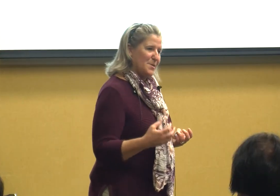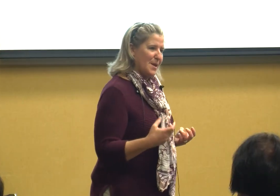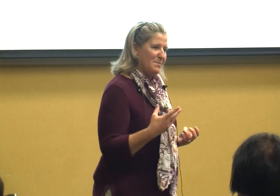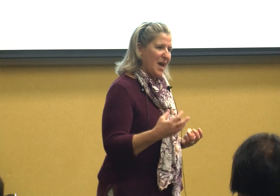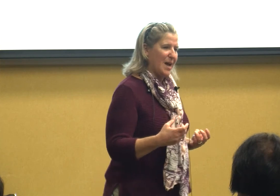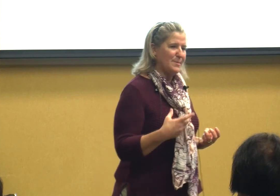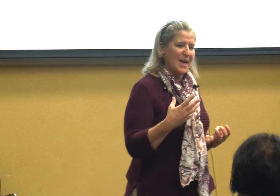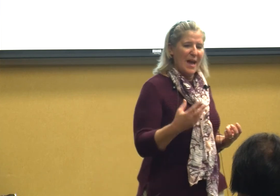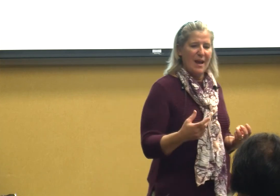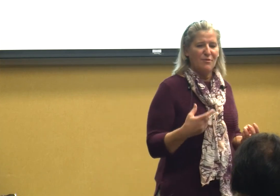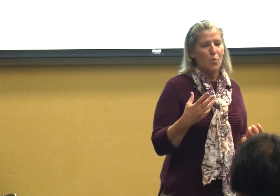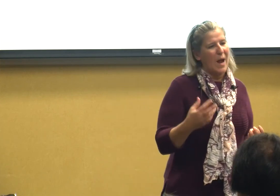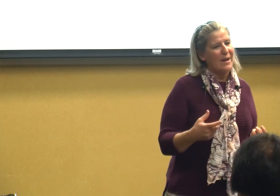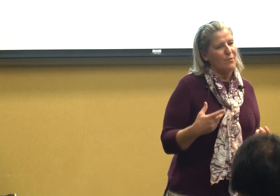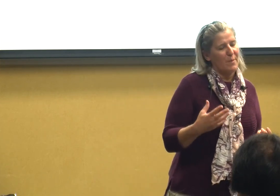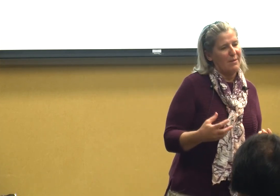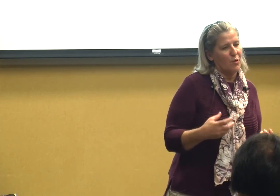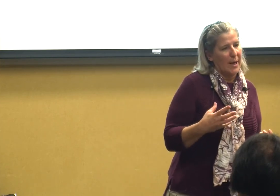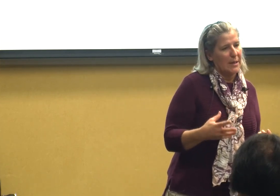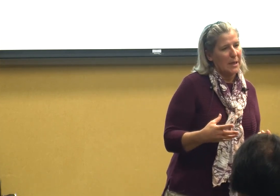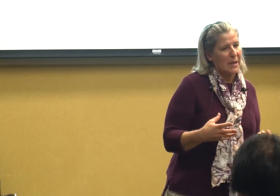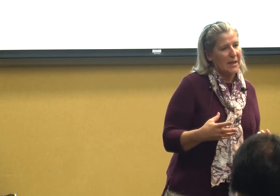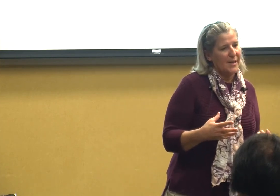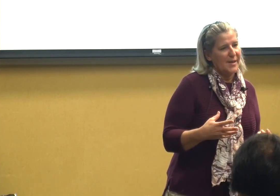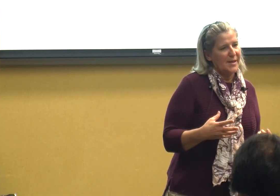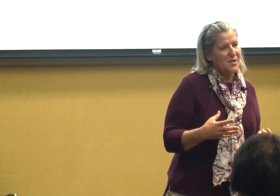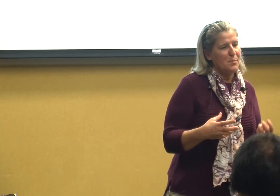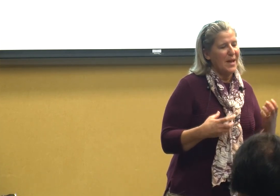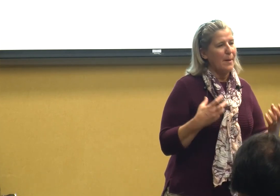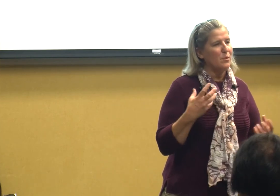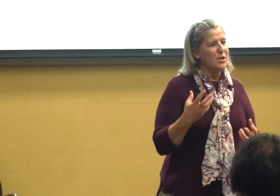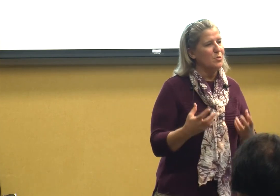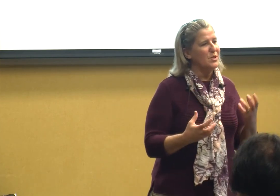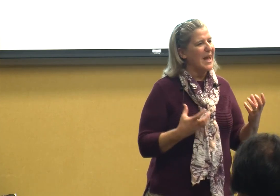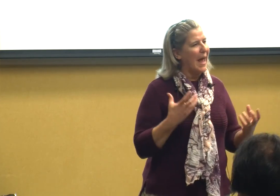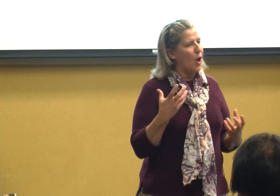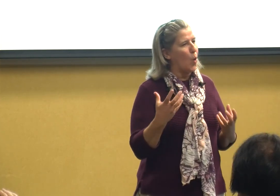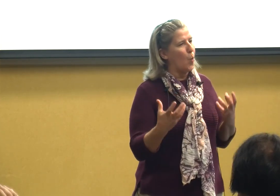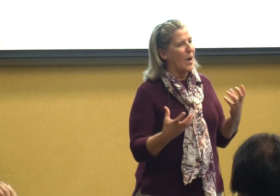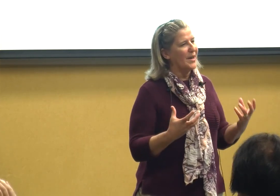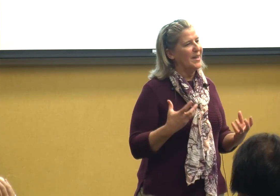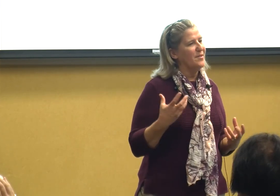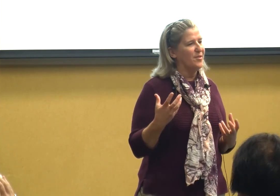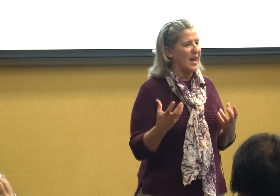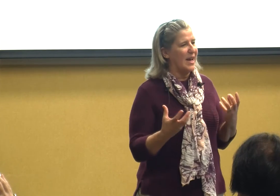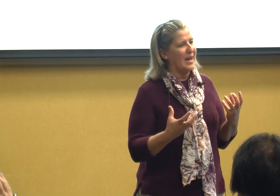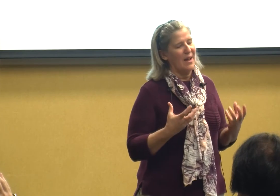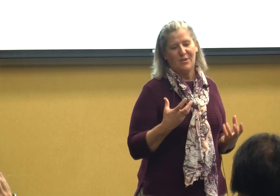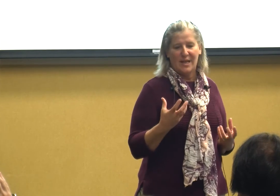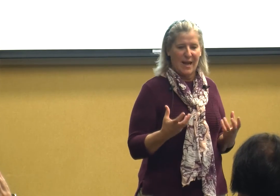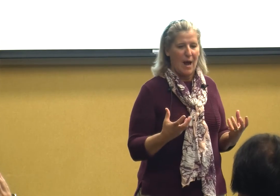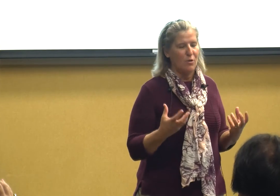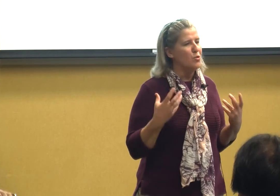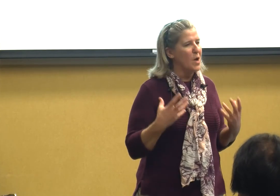sometimes I have to wait for my friend to be able to tell what it is they have to get out you know